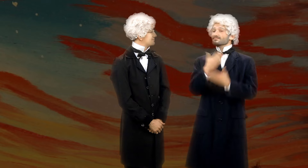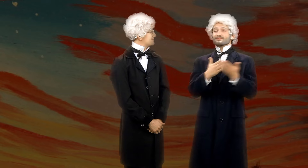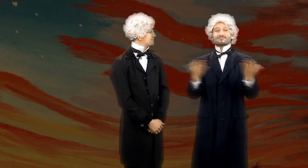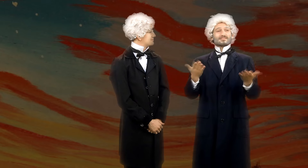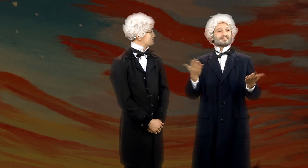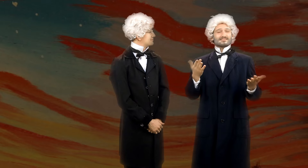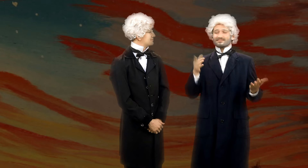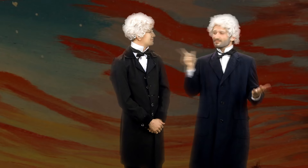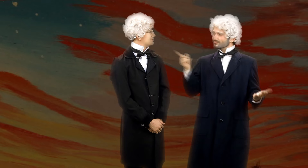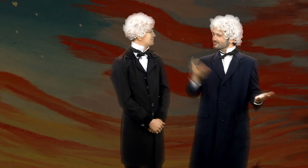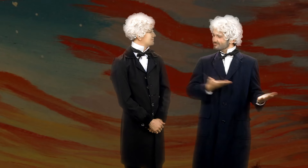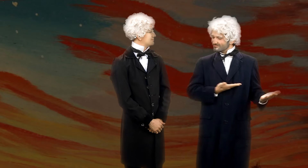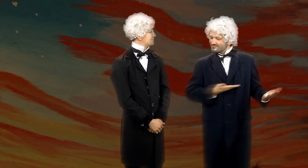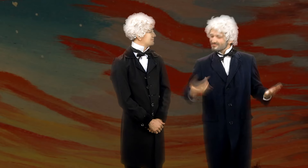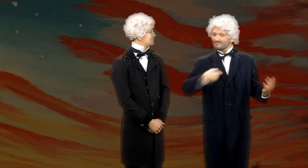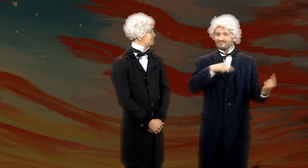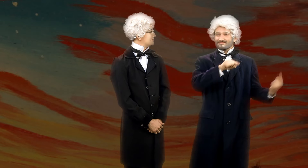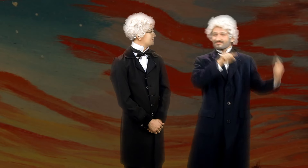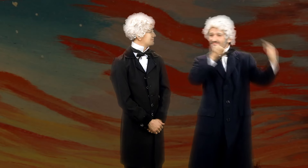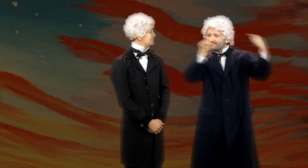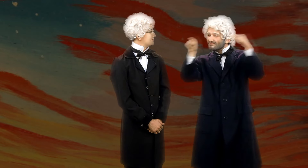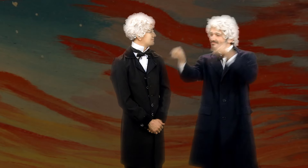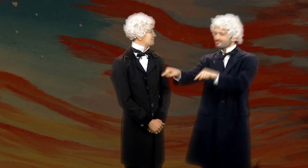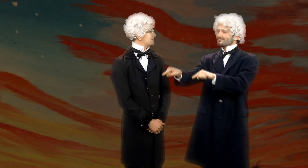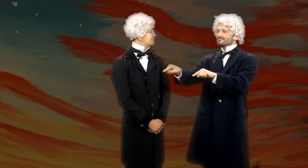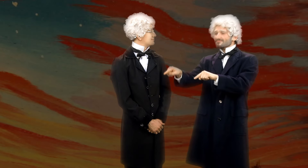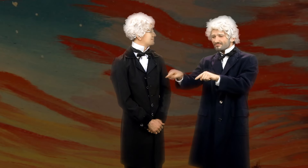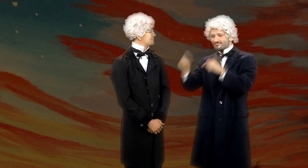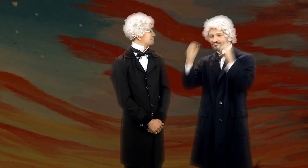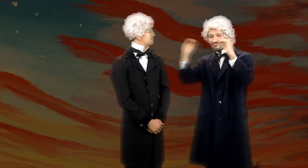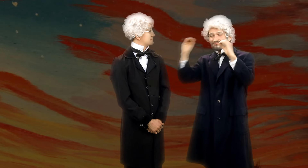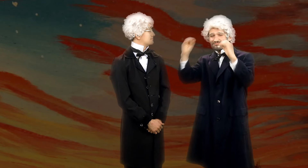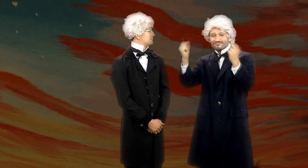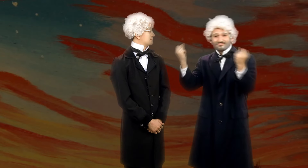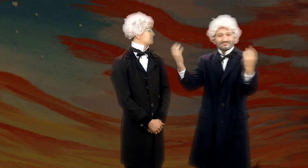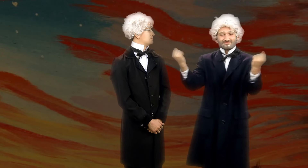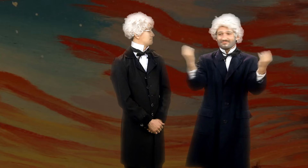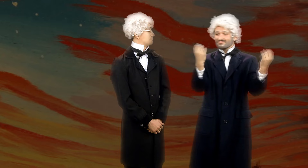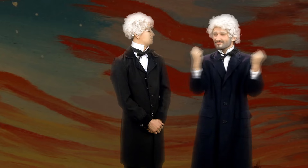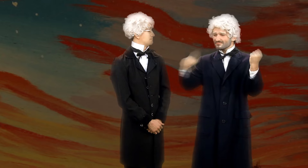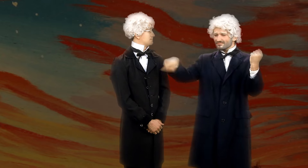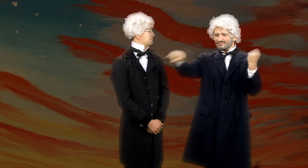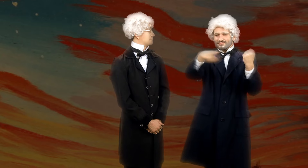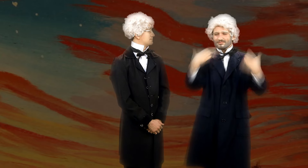And the best part for me is you invited me to come here to America to teach sign language